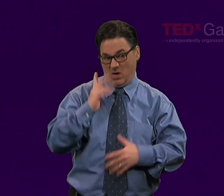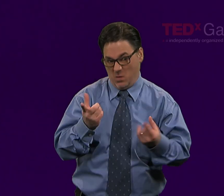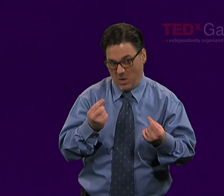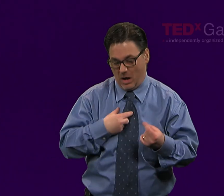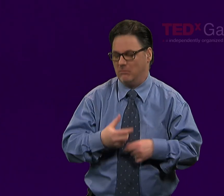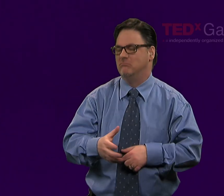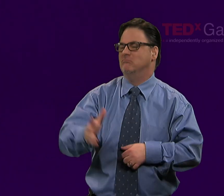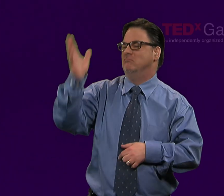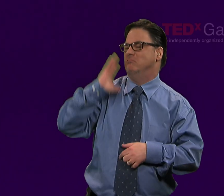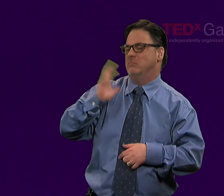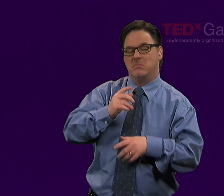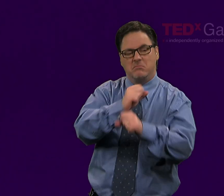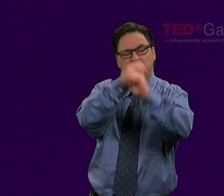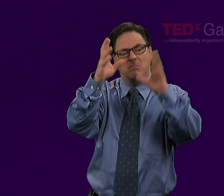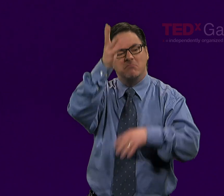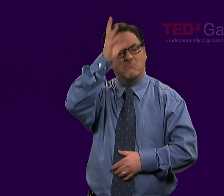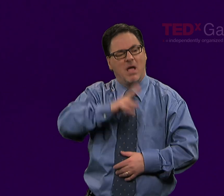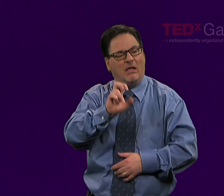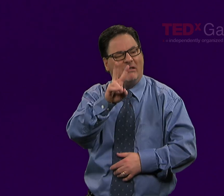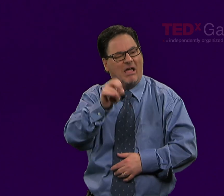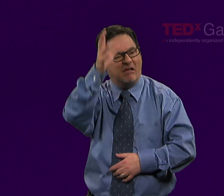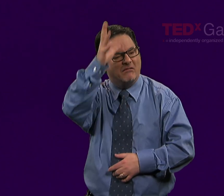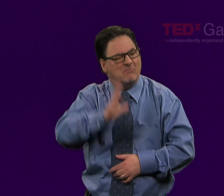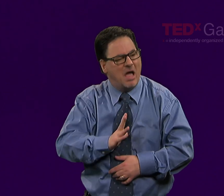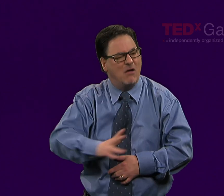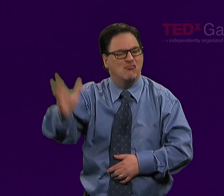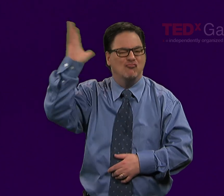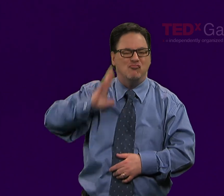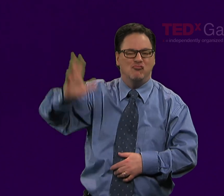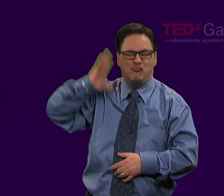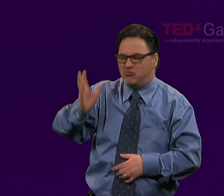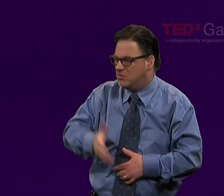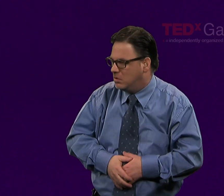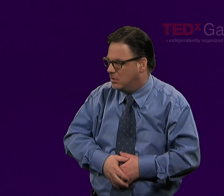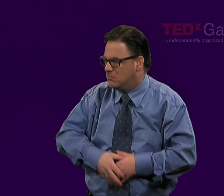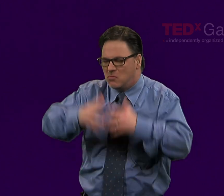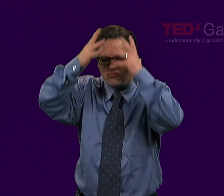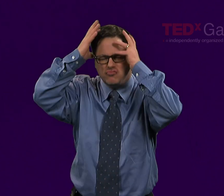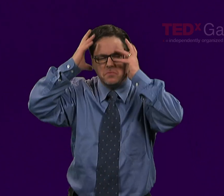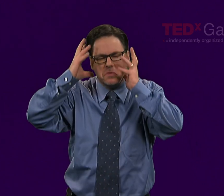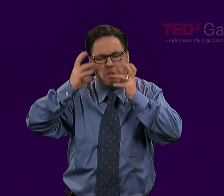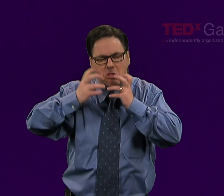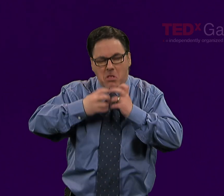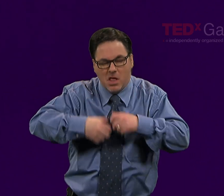If we look at the dawn of man and caveman, the caveman was rambling around his environment,